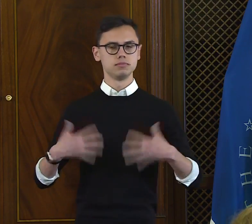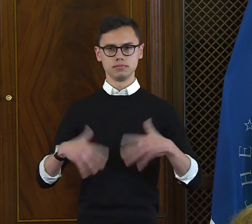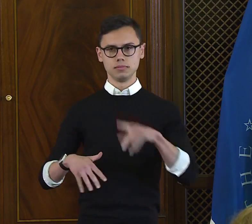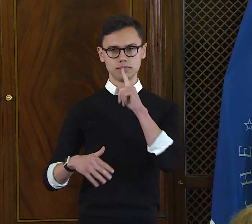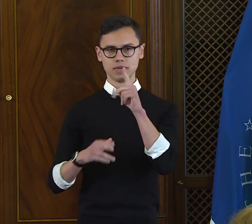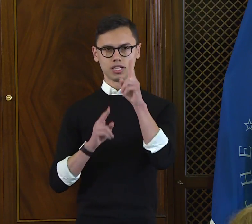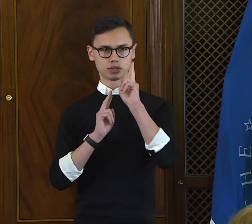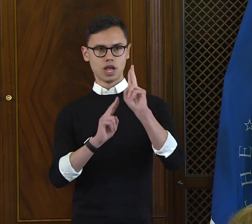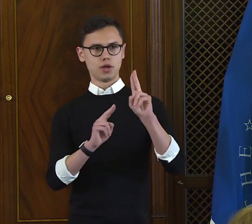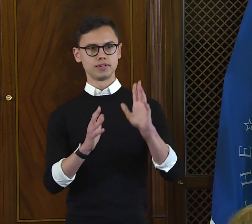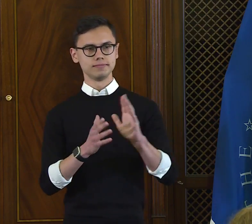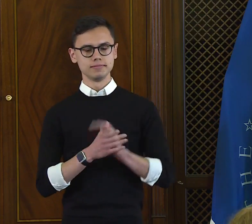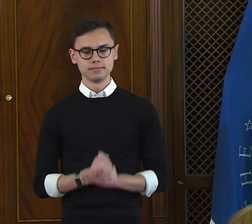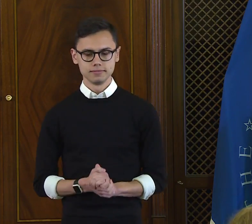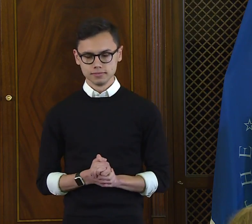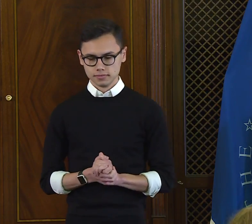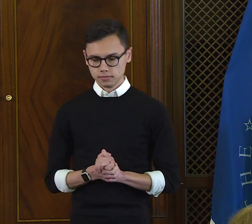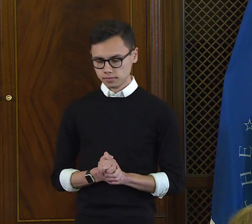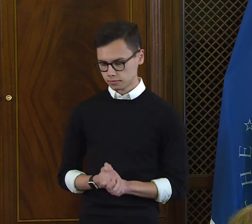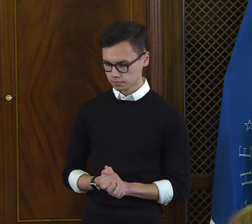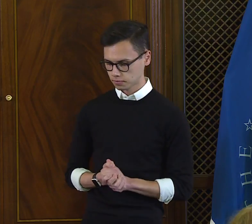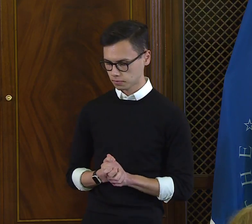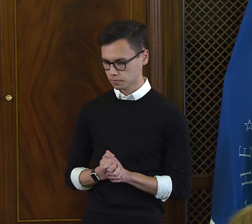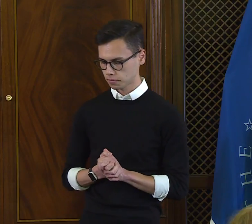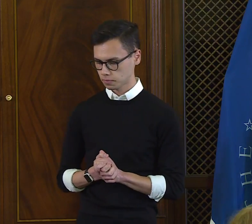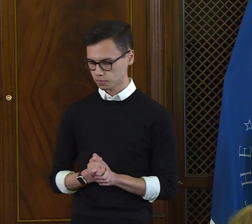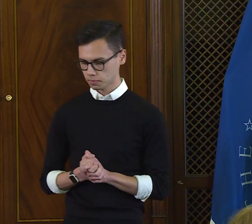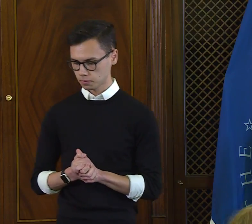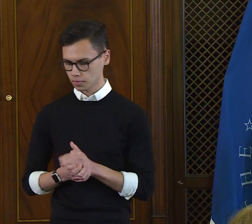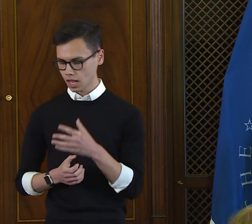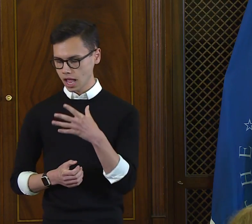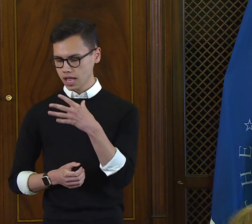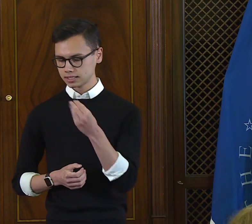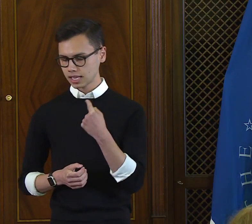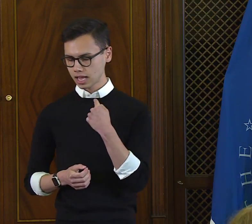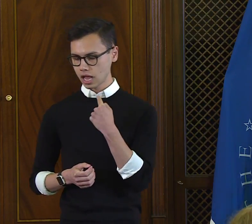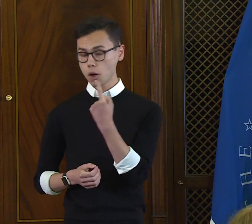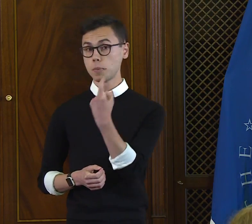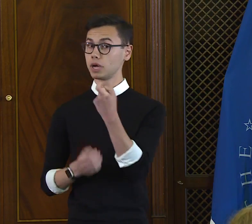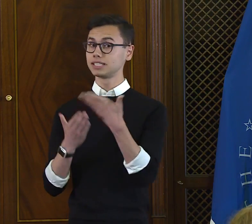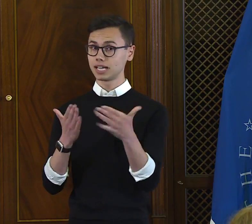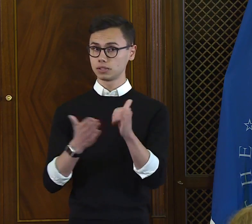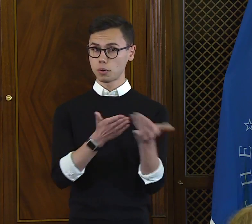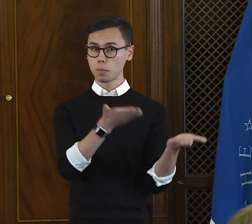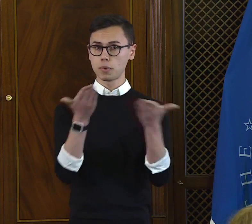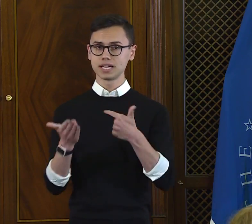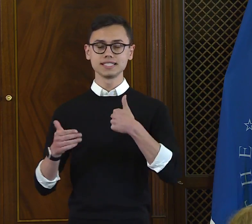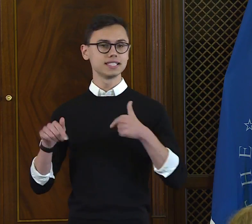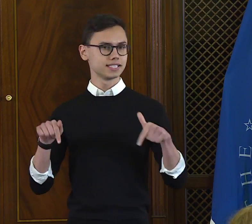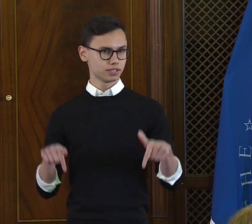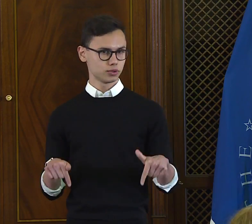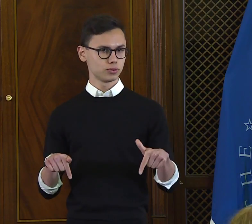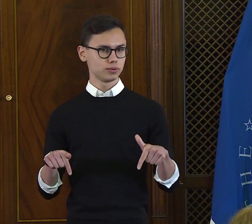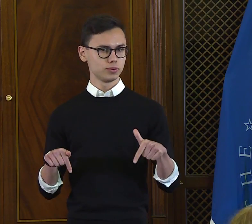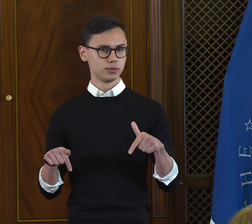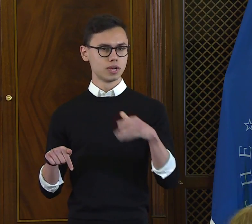So, you know, I have a dream to become on the national stage. I'm honored to be among you.